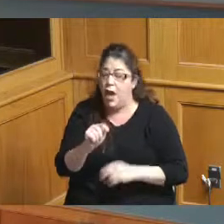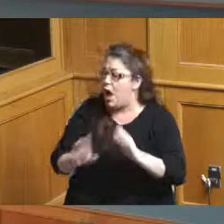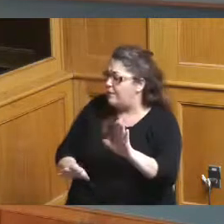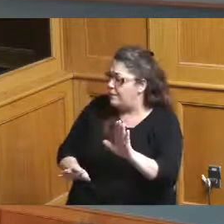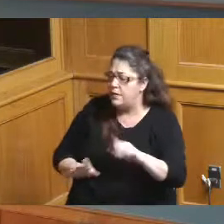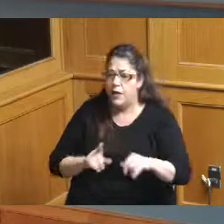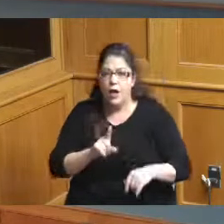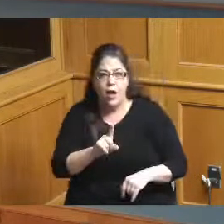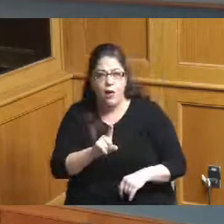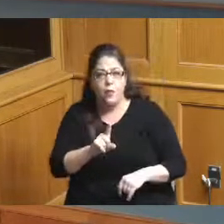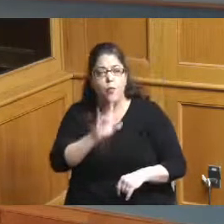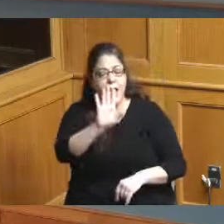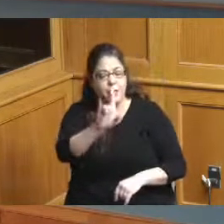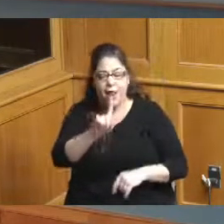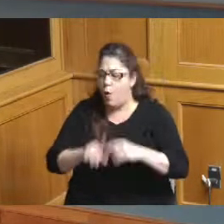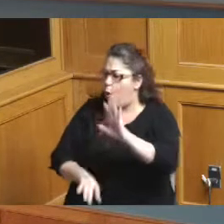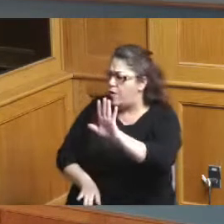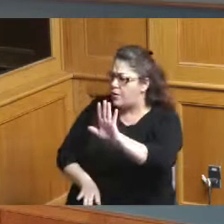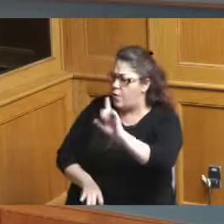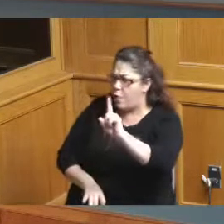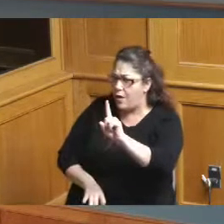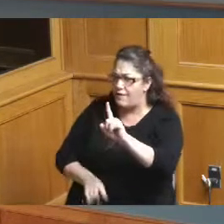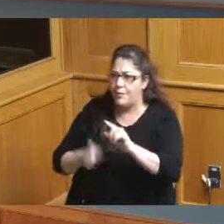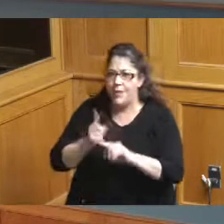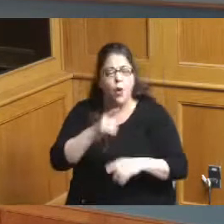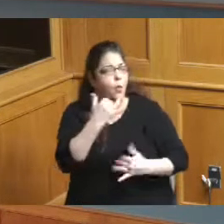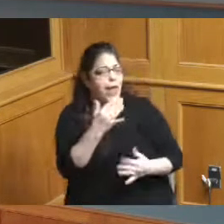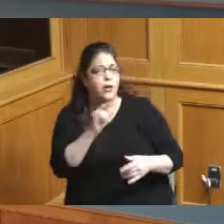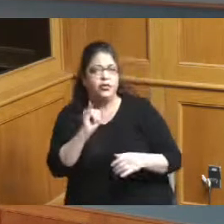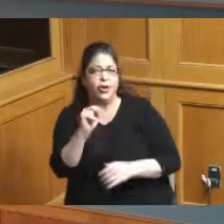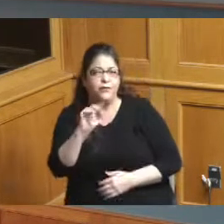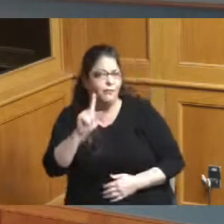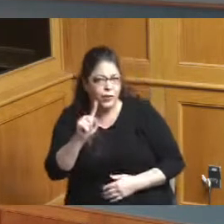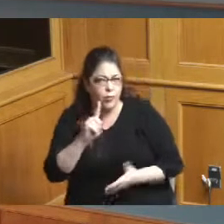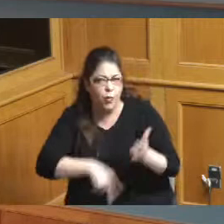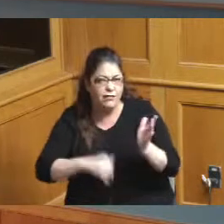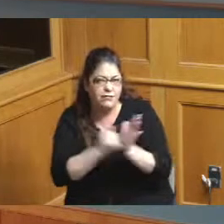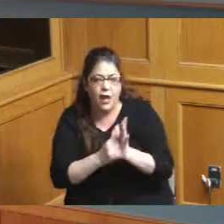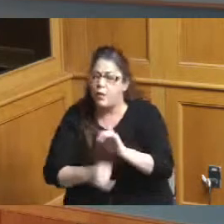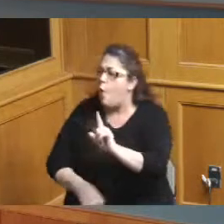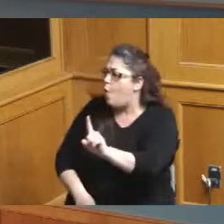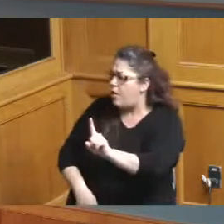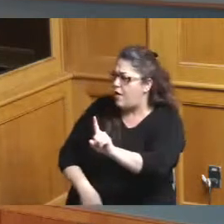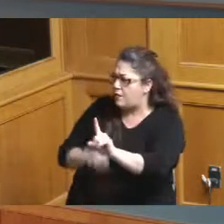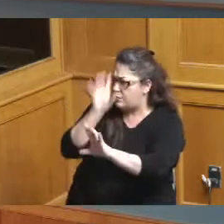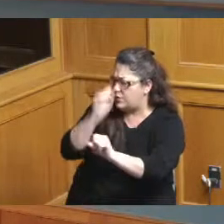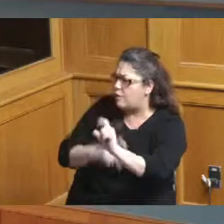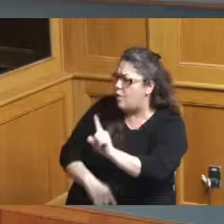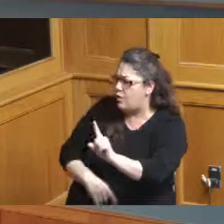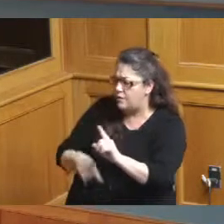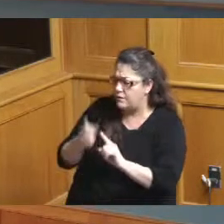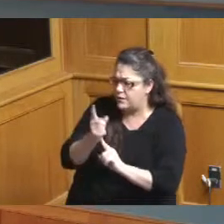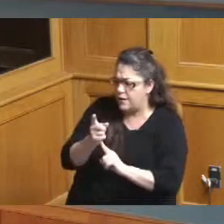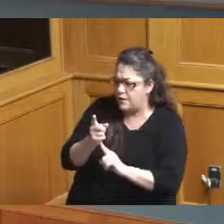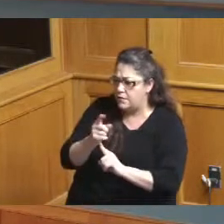and the January 31st now what is January 31st you said there's a second okay January 31st